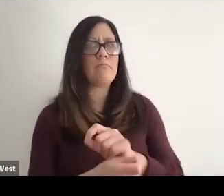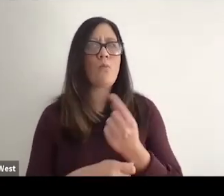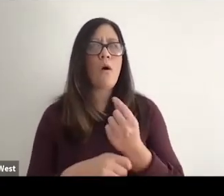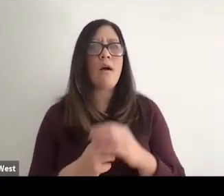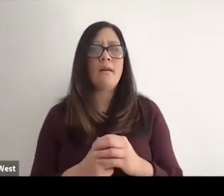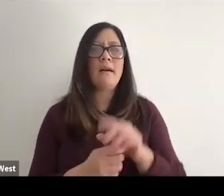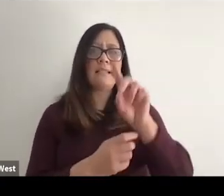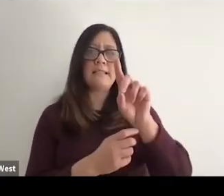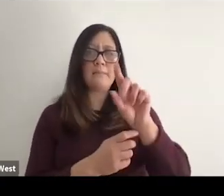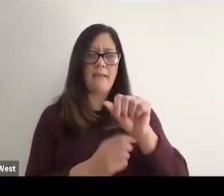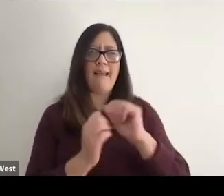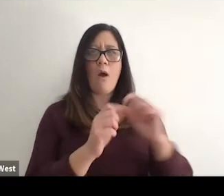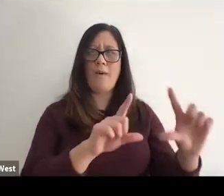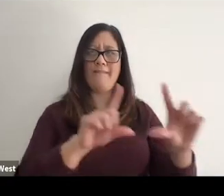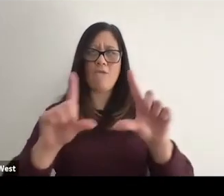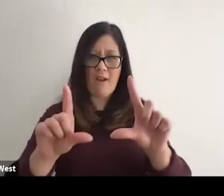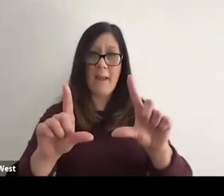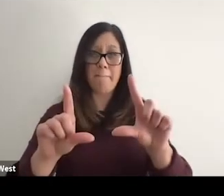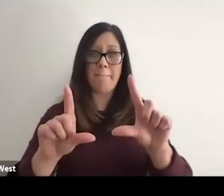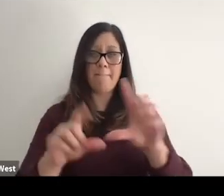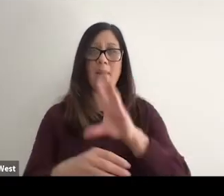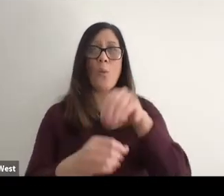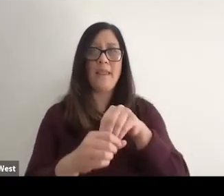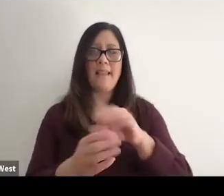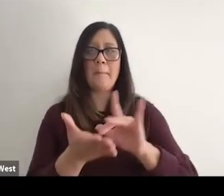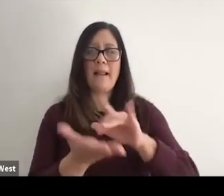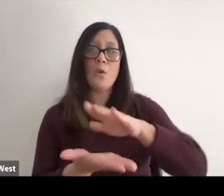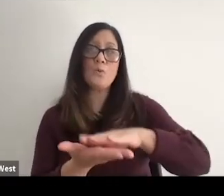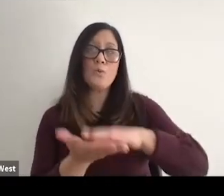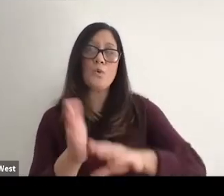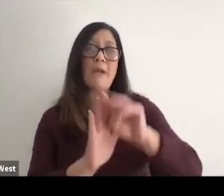continue to change is the way we frame disability within our medical school